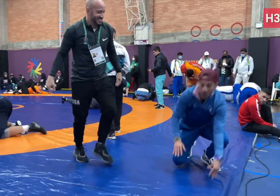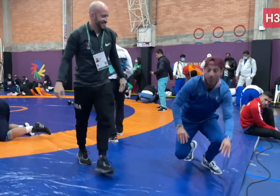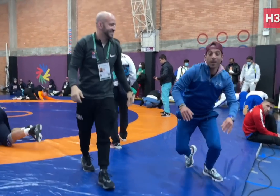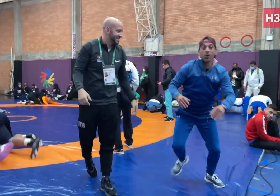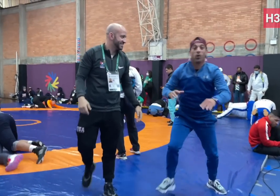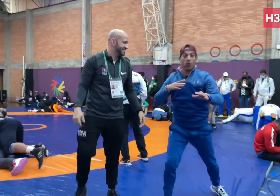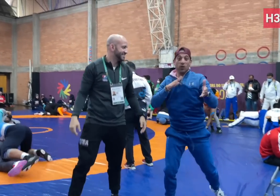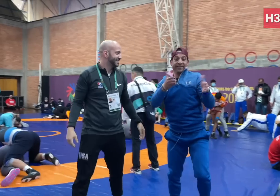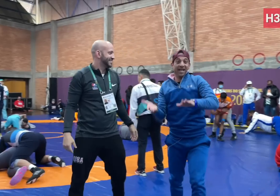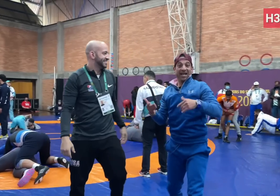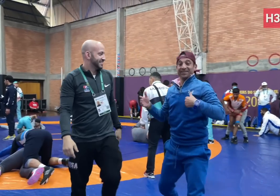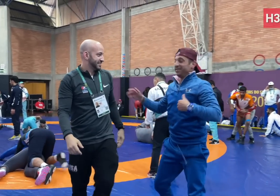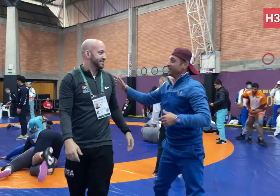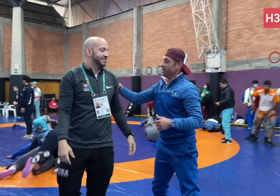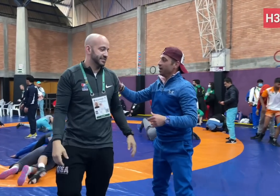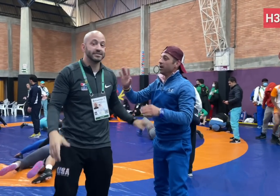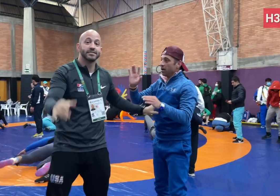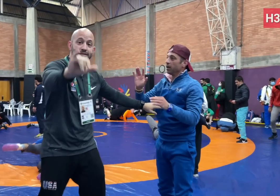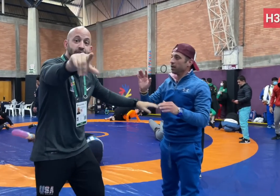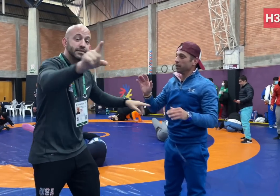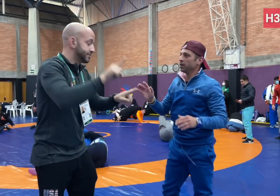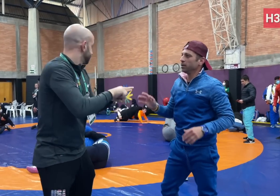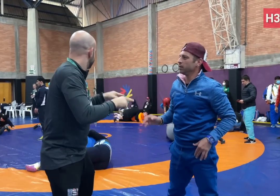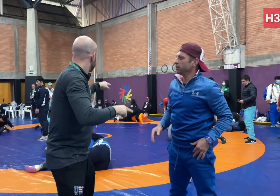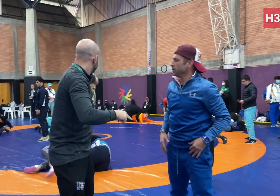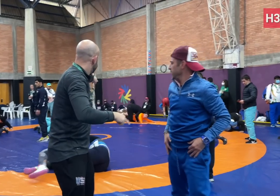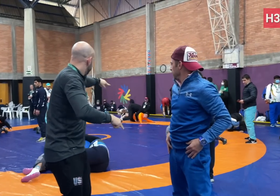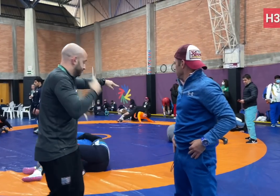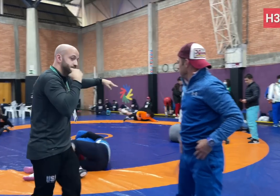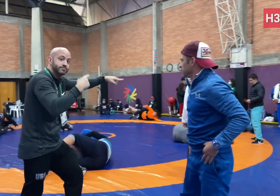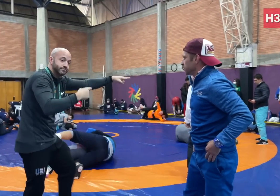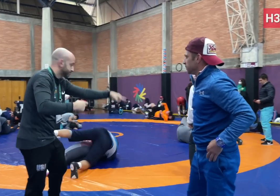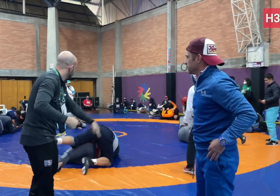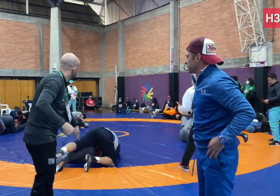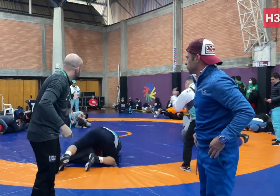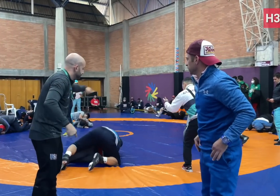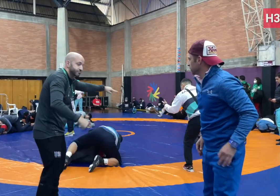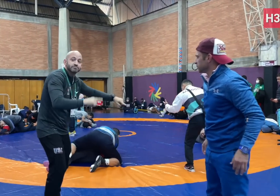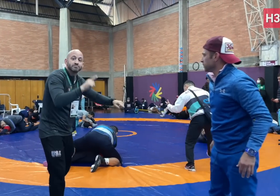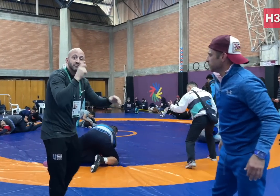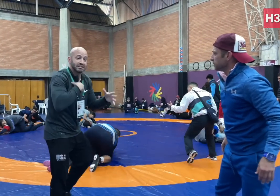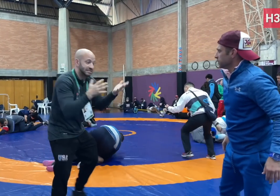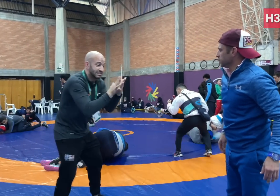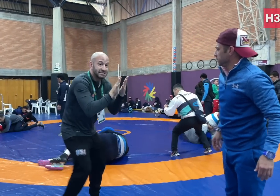and then I’d get points.